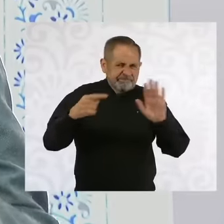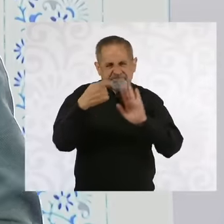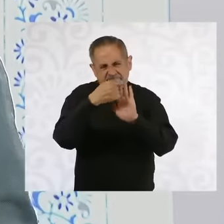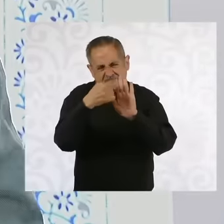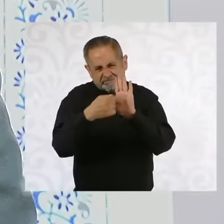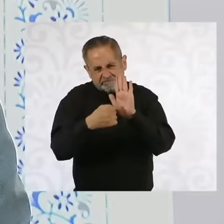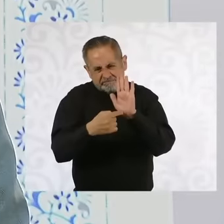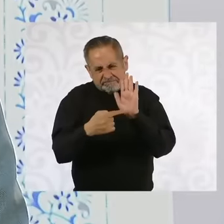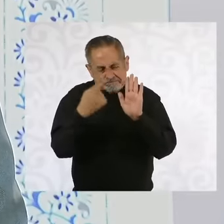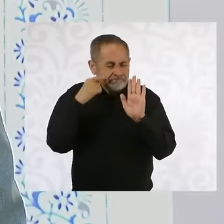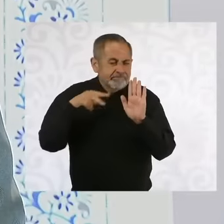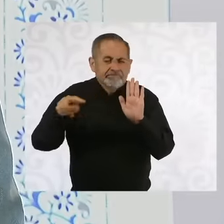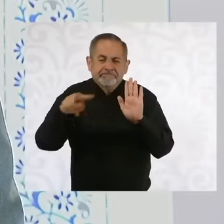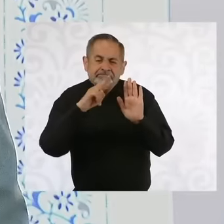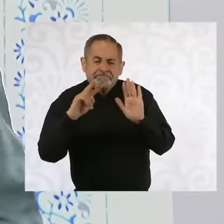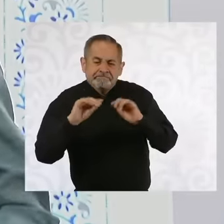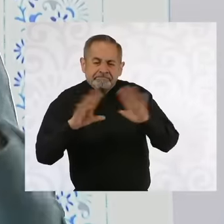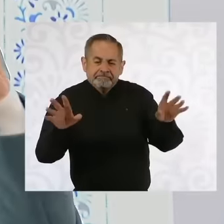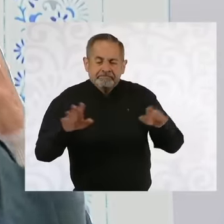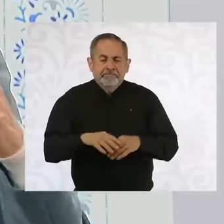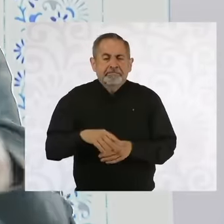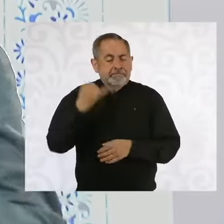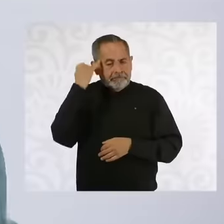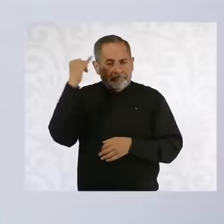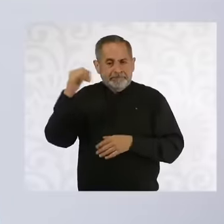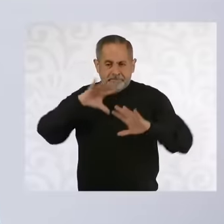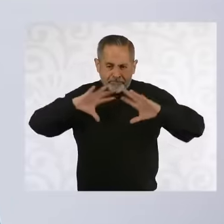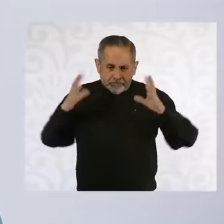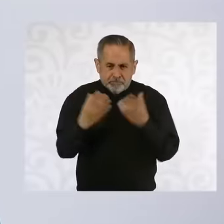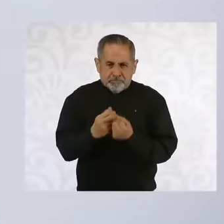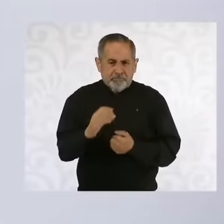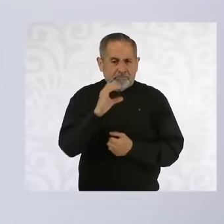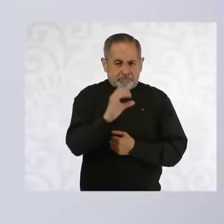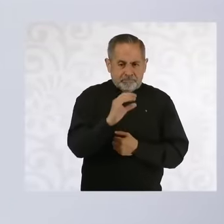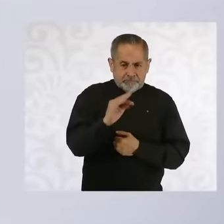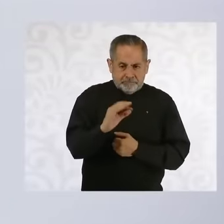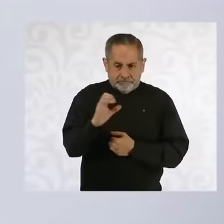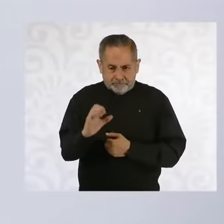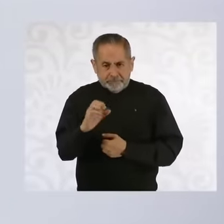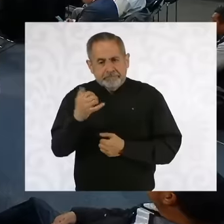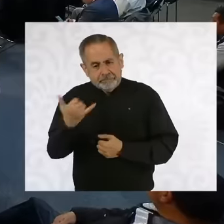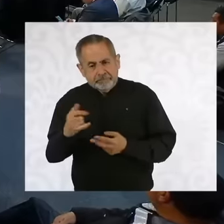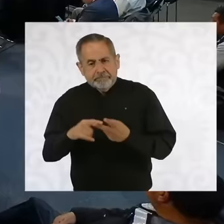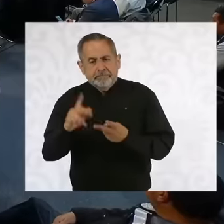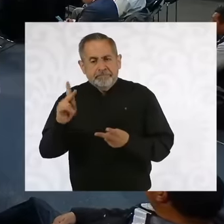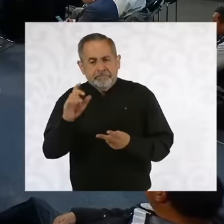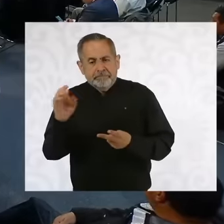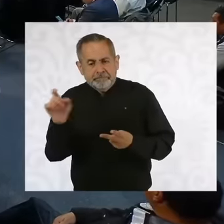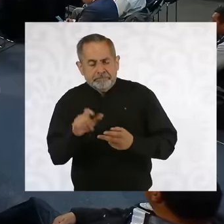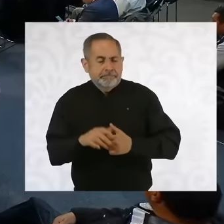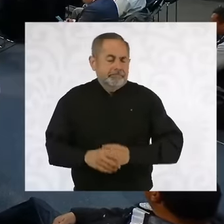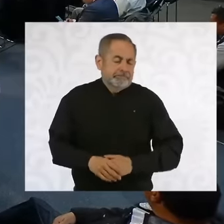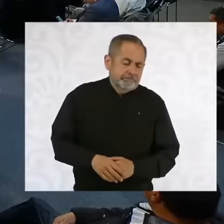that it be a comprehensive idea of both CFE and Pemex and finally president eh taking into account